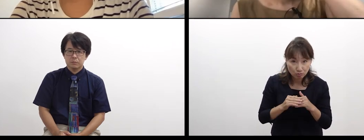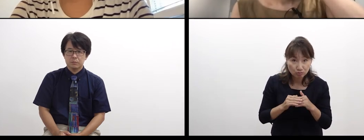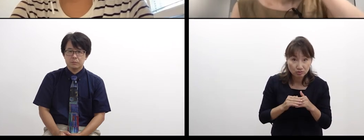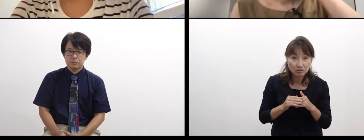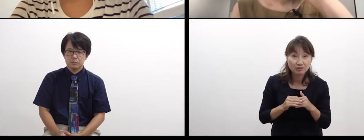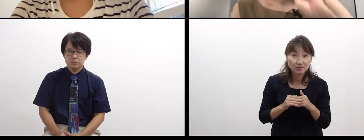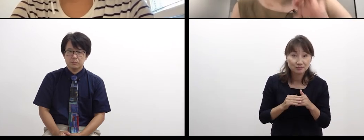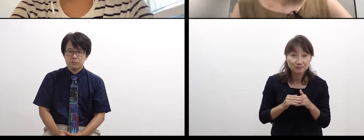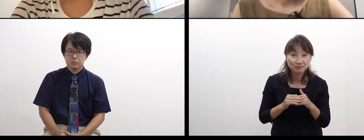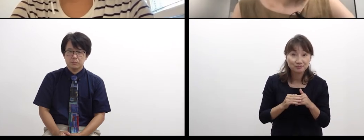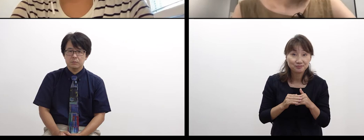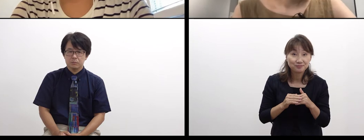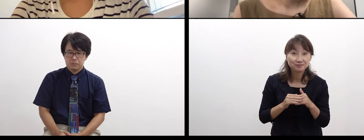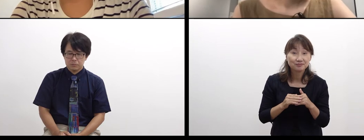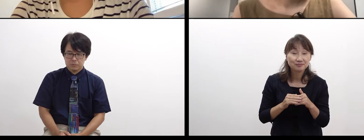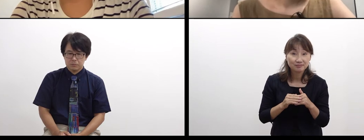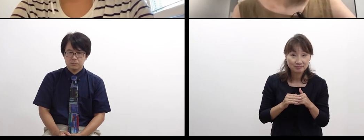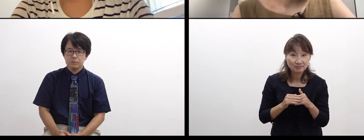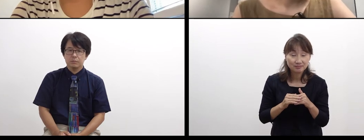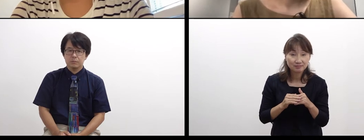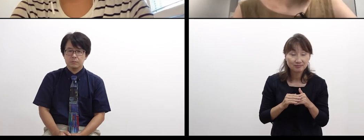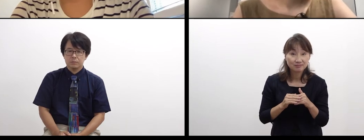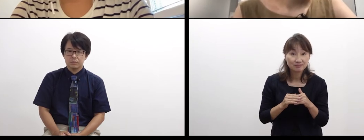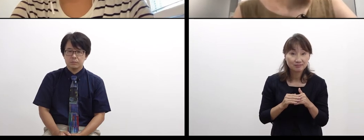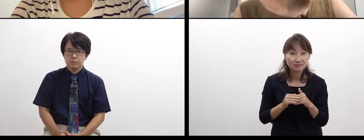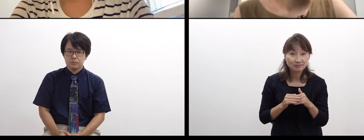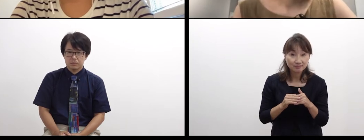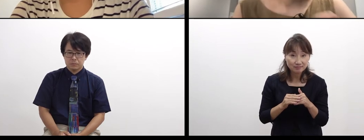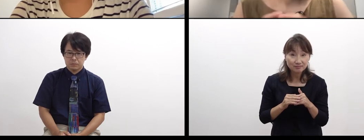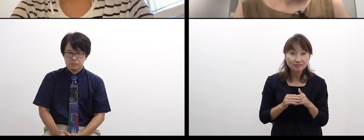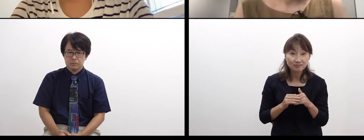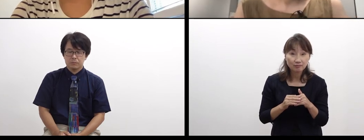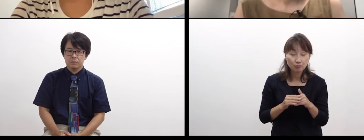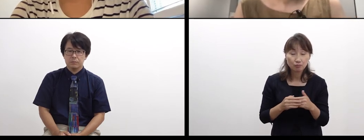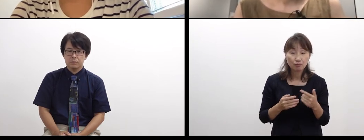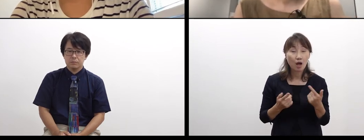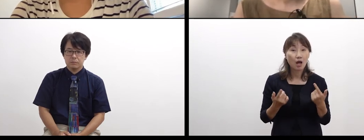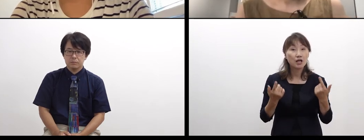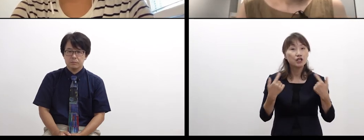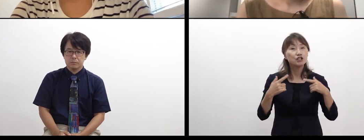I think it’s interesting that you can get a new experience